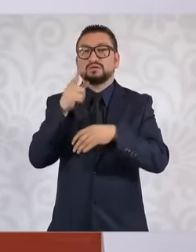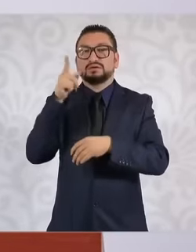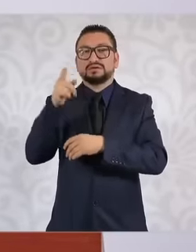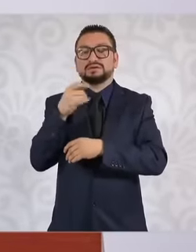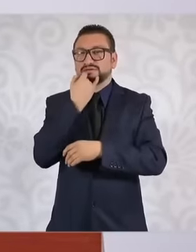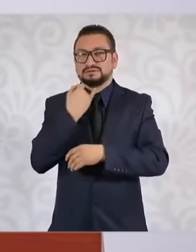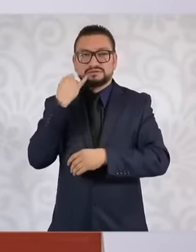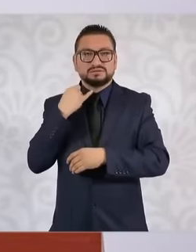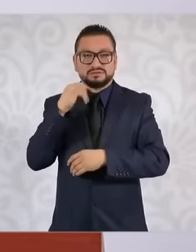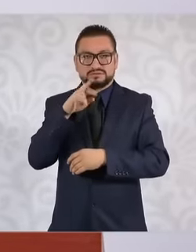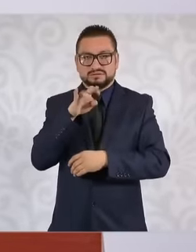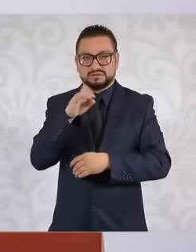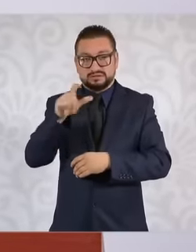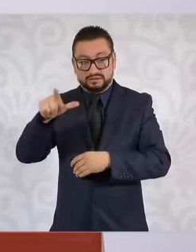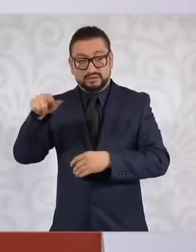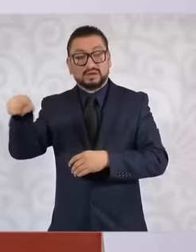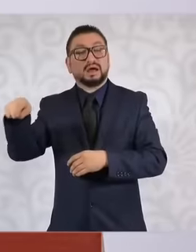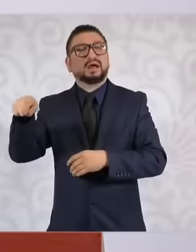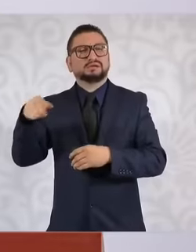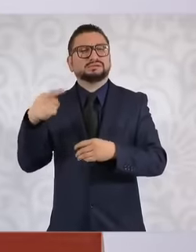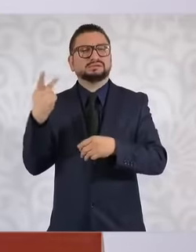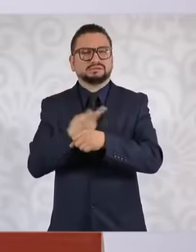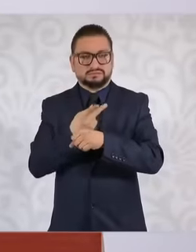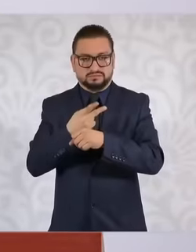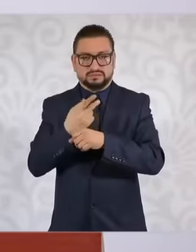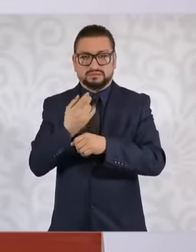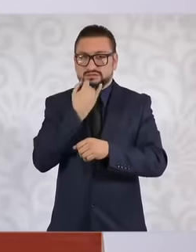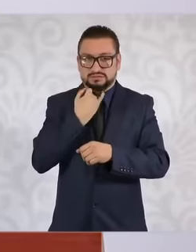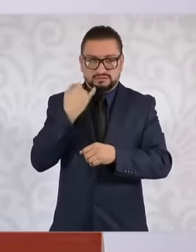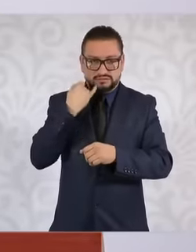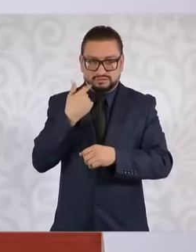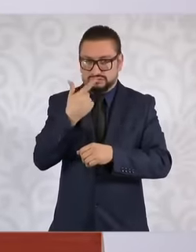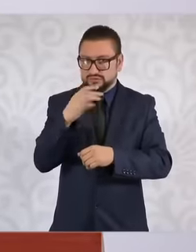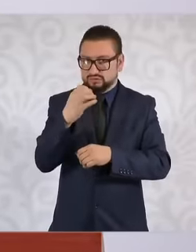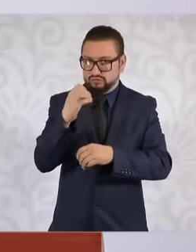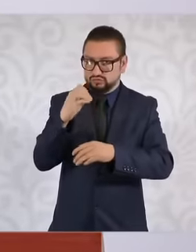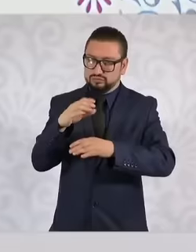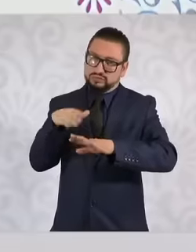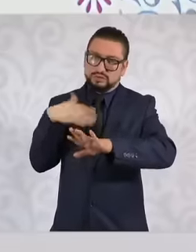this, that is, it is true that it never attacked Israel on the 7th October but also It is true that